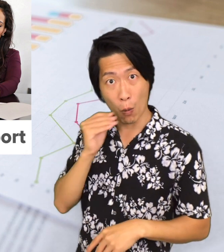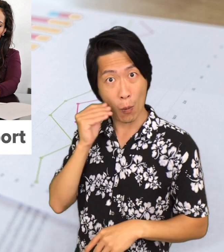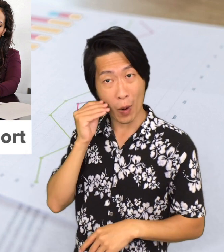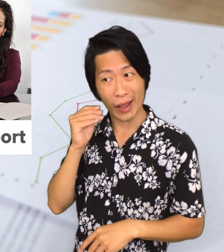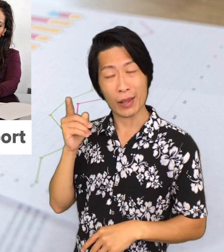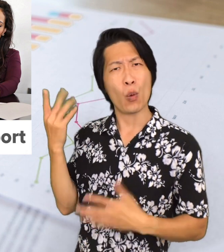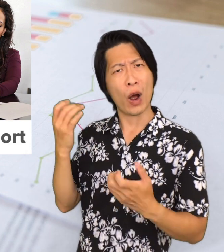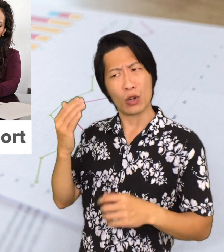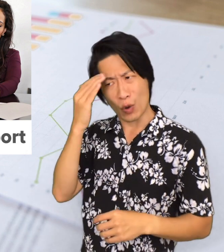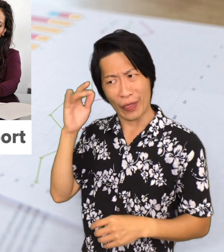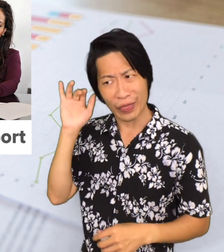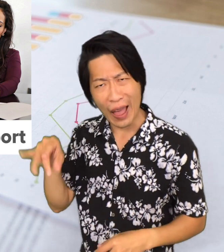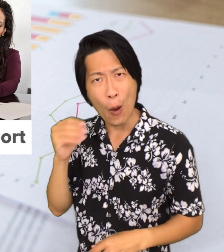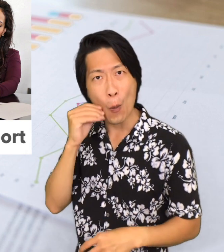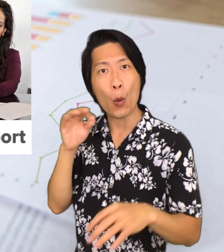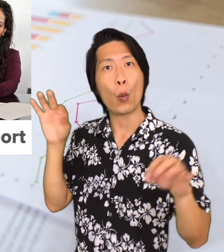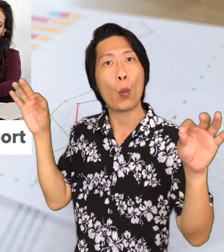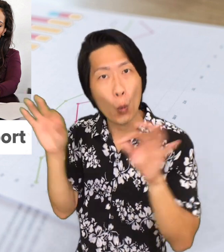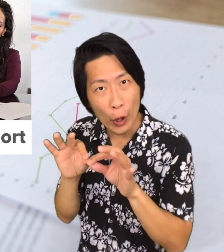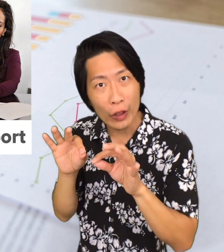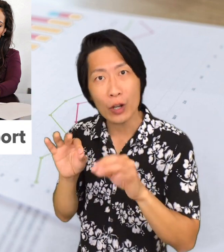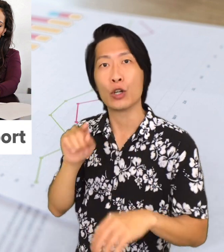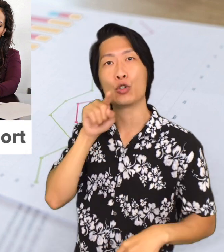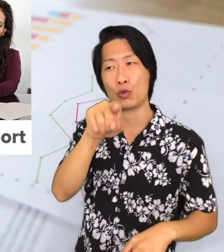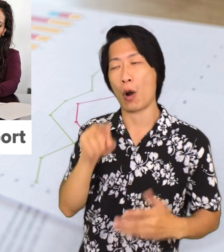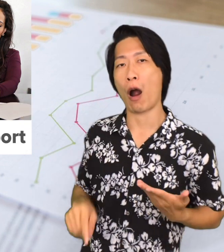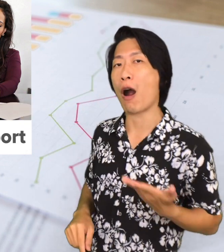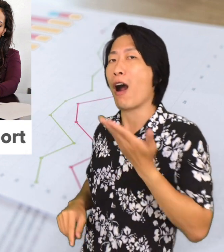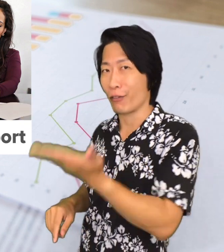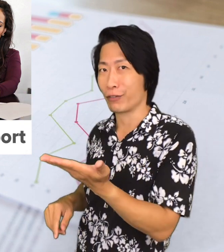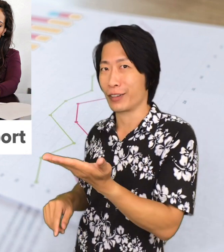is worth what you are offering.